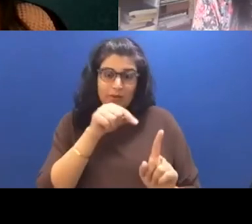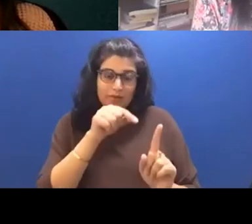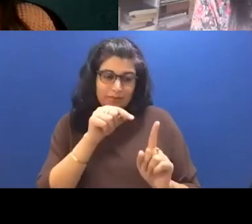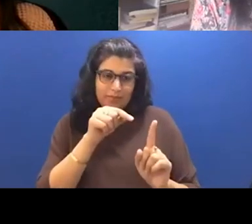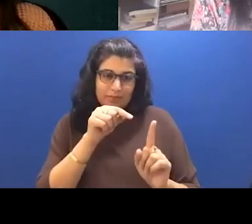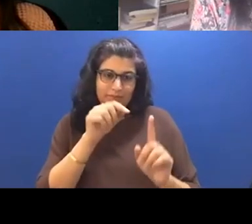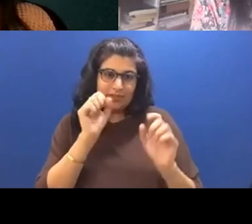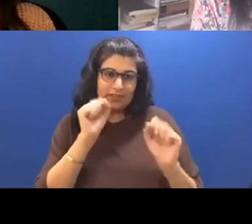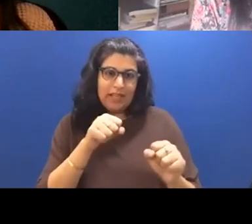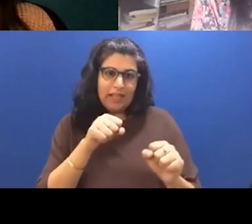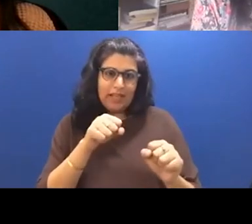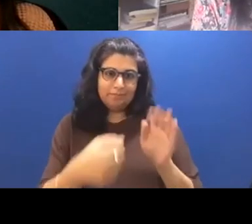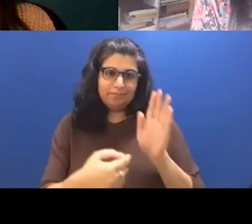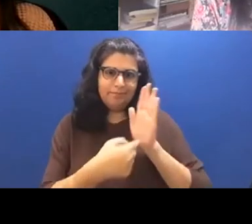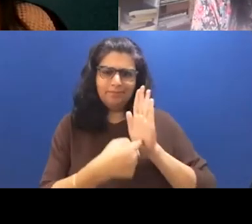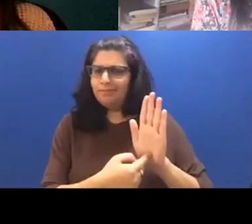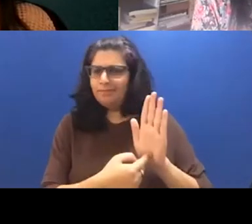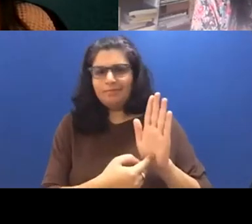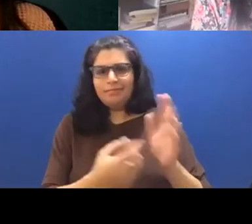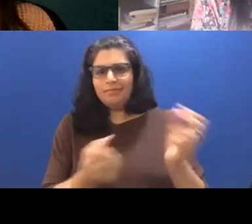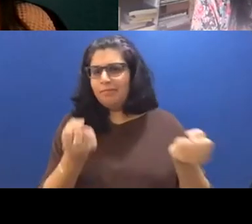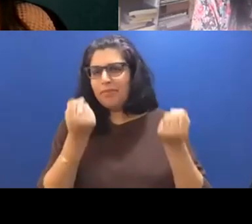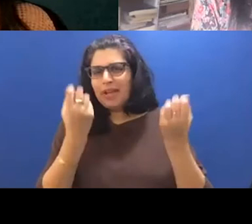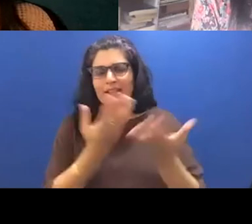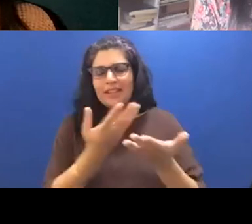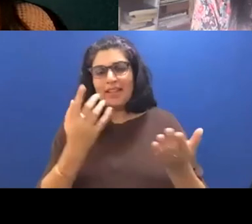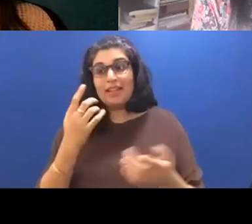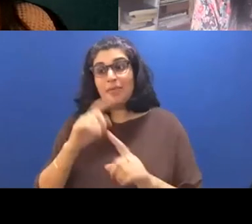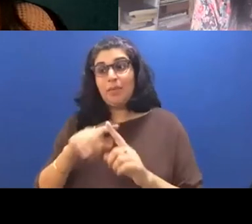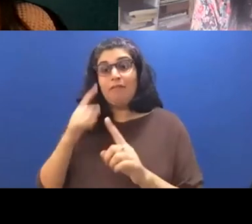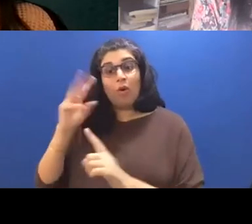can be emblematic of so many things about for Willa, they're really emblematic of her